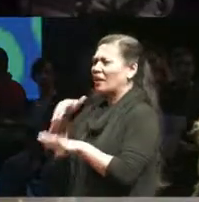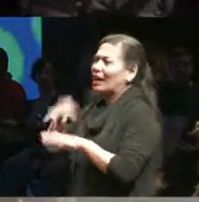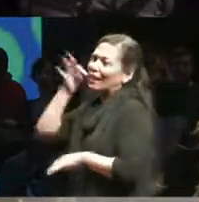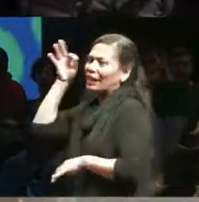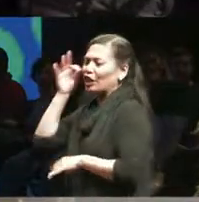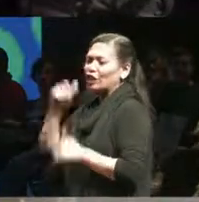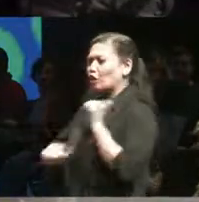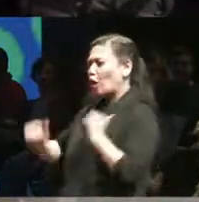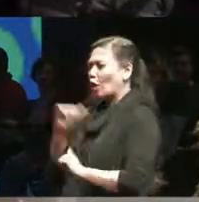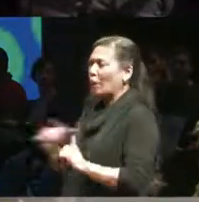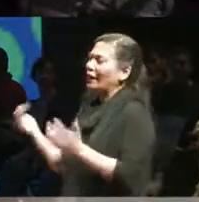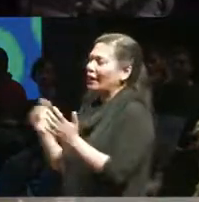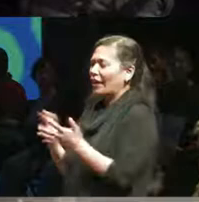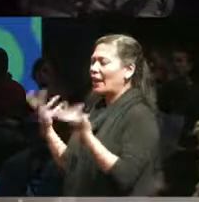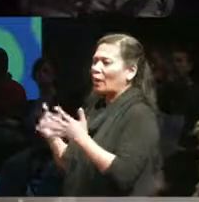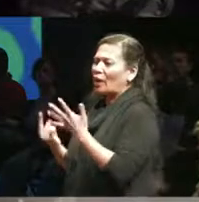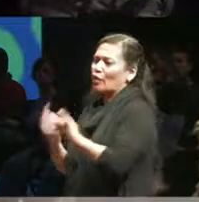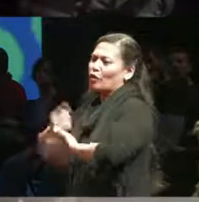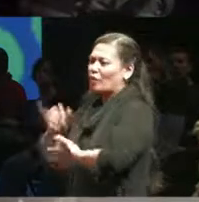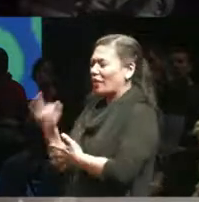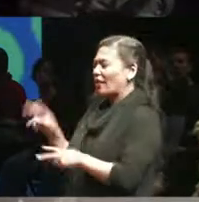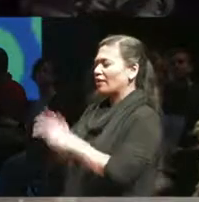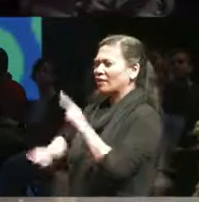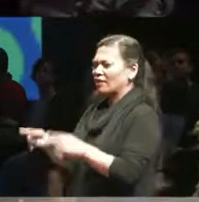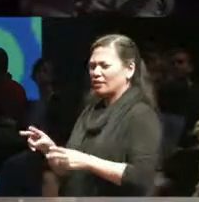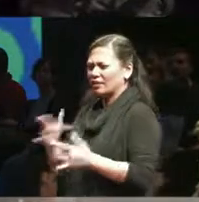you know, it's typical something. And it's like what do you mean typical or the